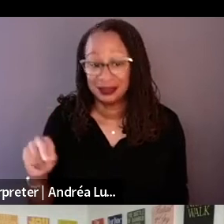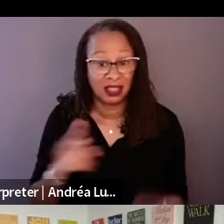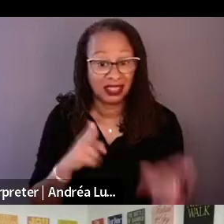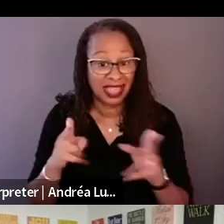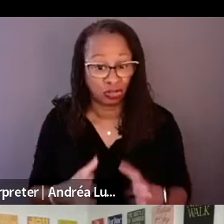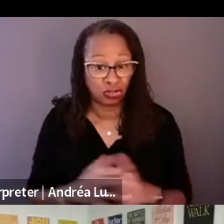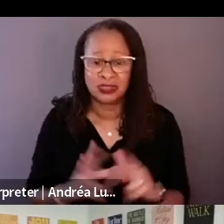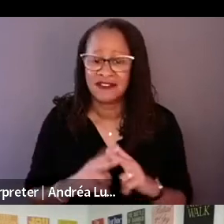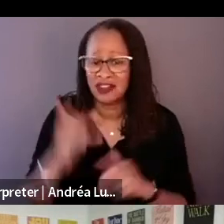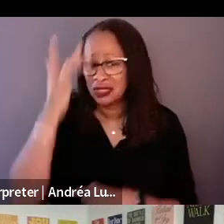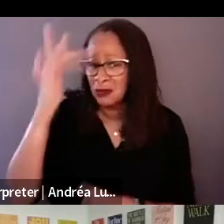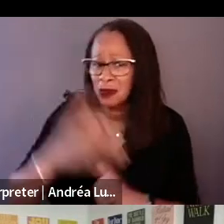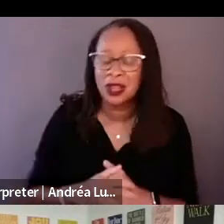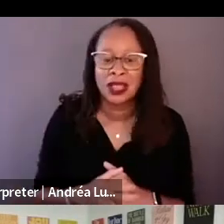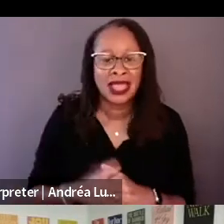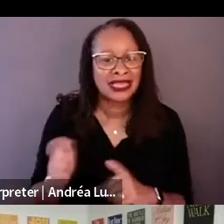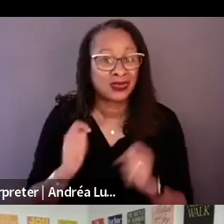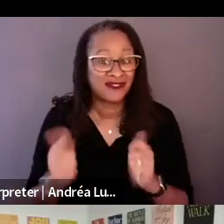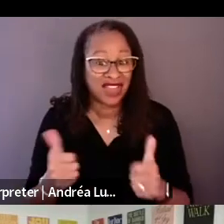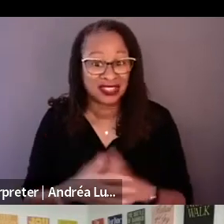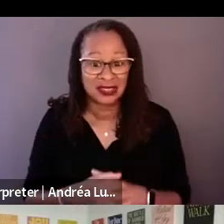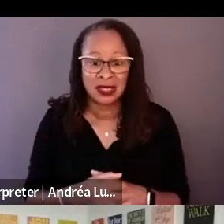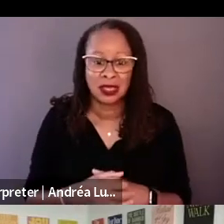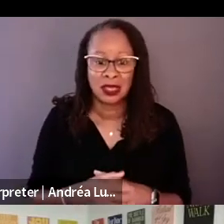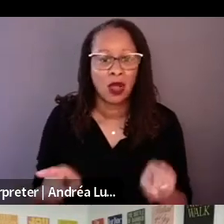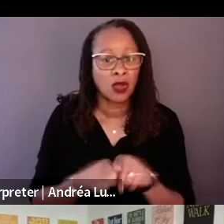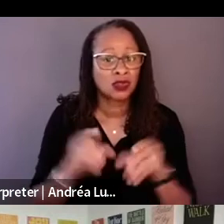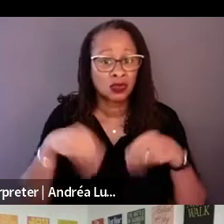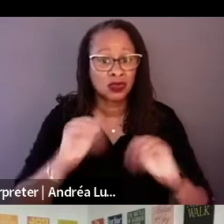fastest that would deliver complete scenes like polished and perfect and quick.